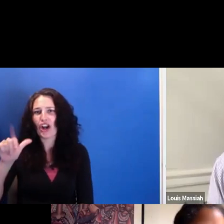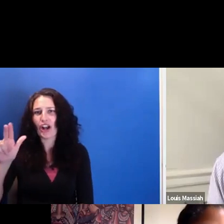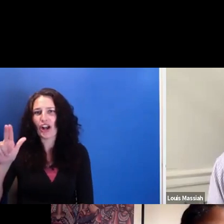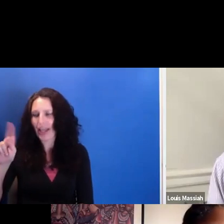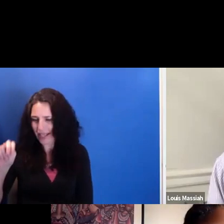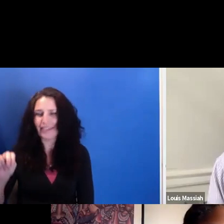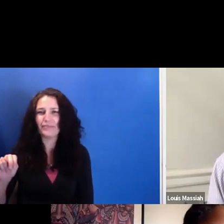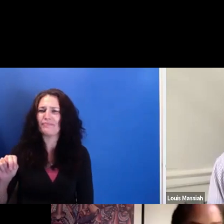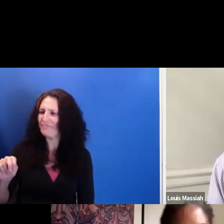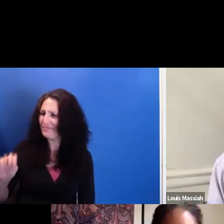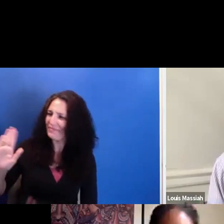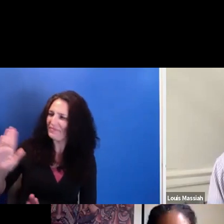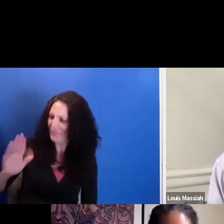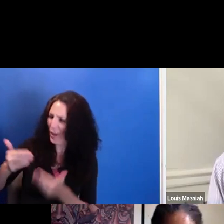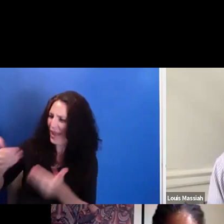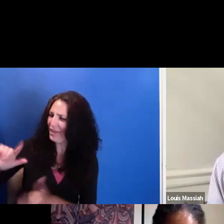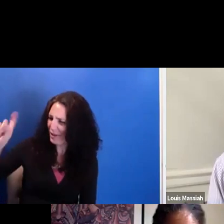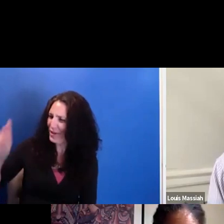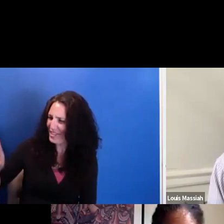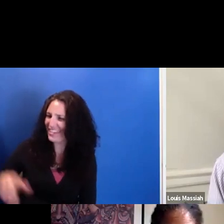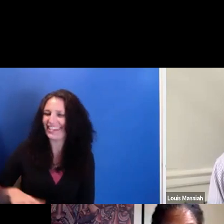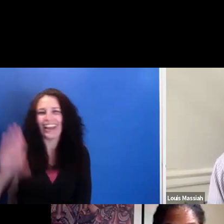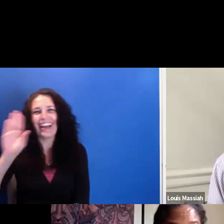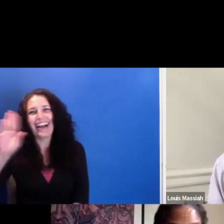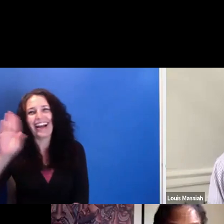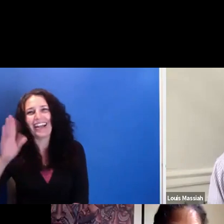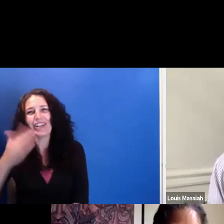Yeah, it's great to see everyone today.